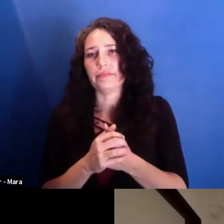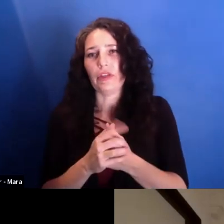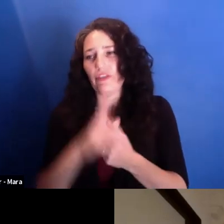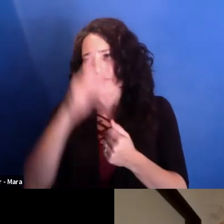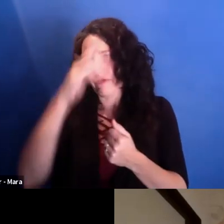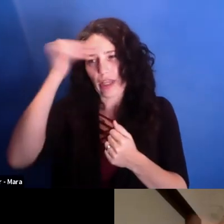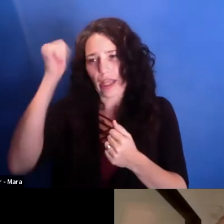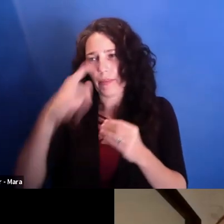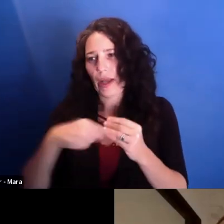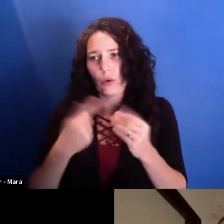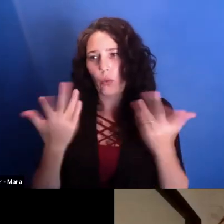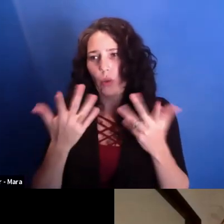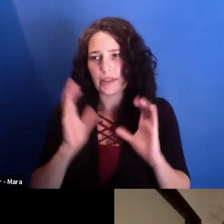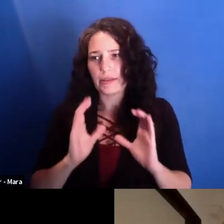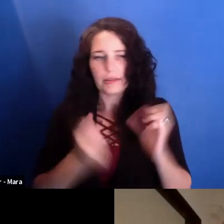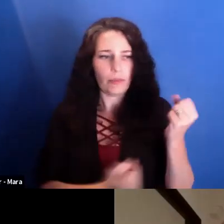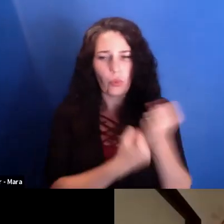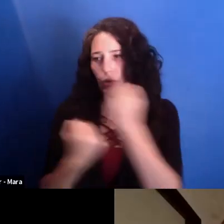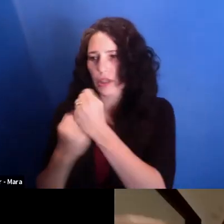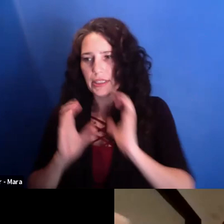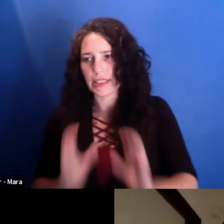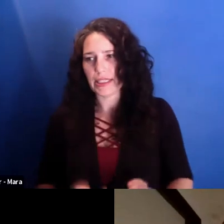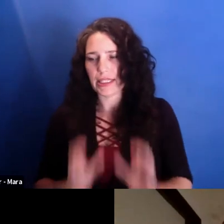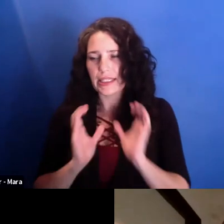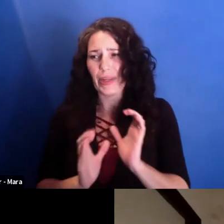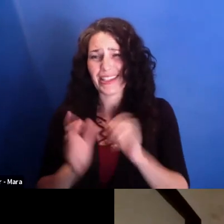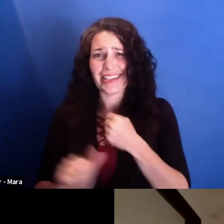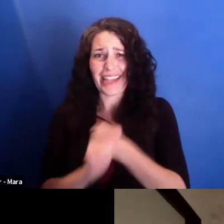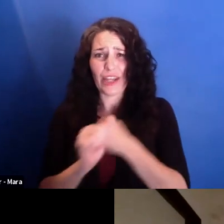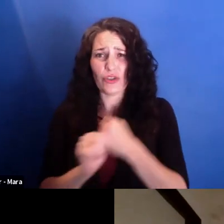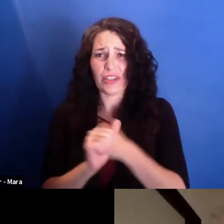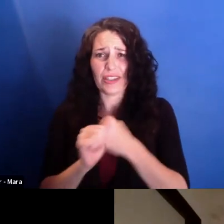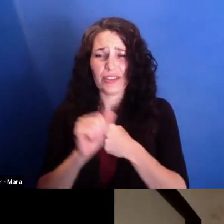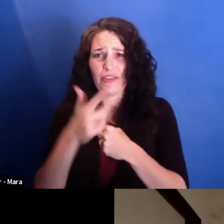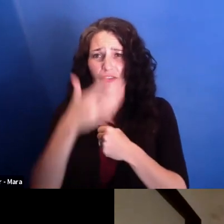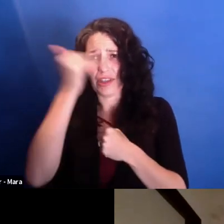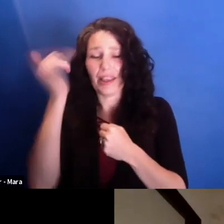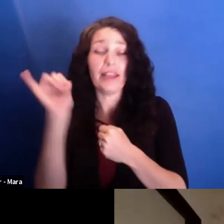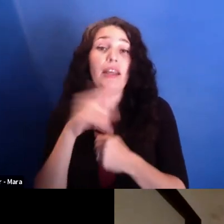and having also states like Russia interfere because we have the same here. You know, they're buying the press,